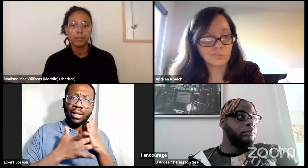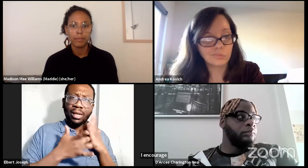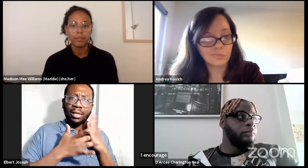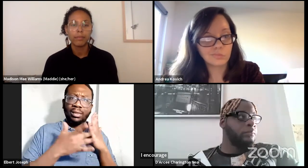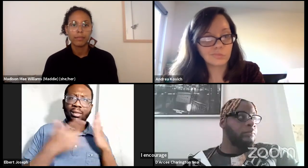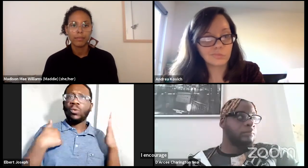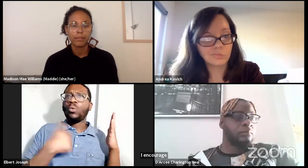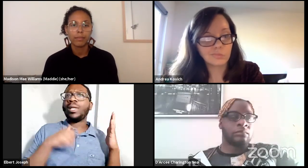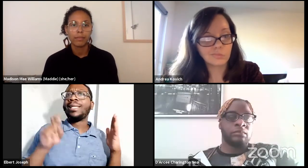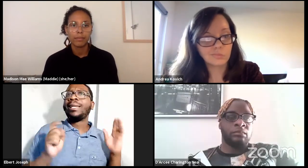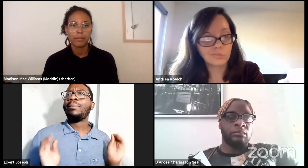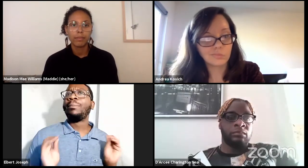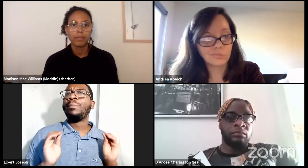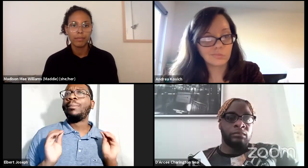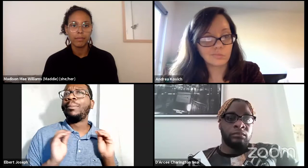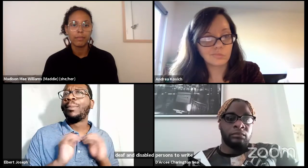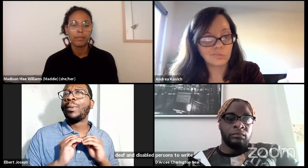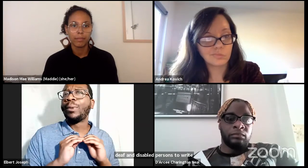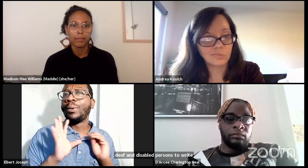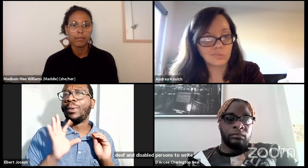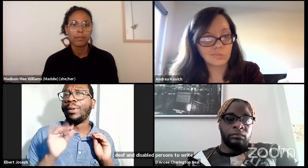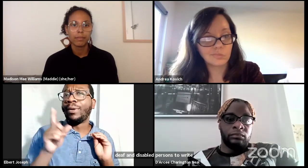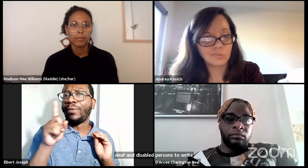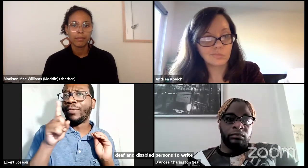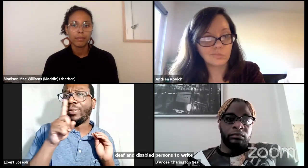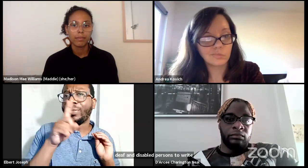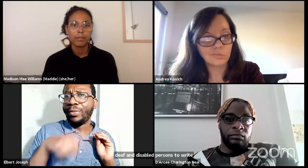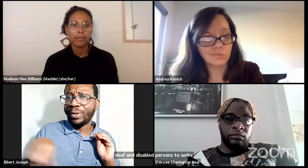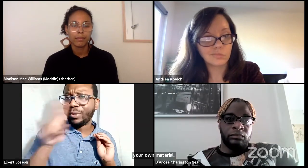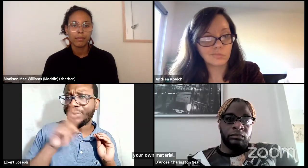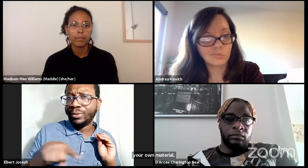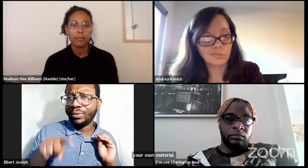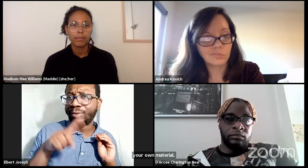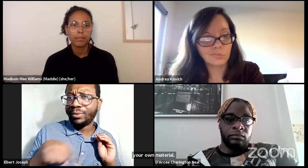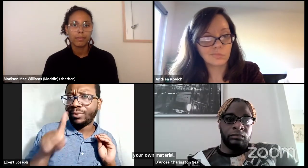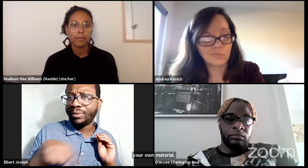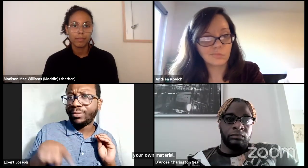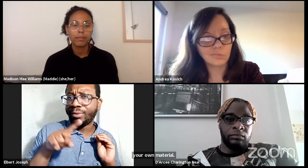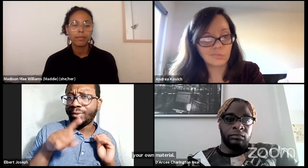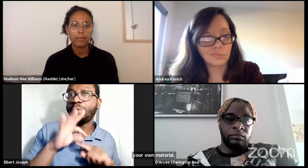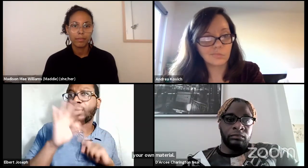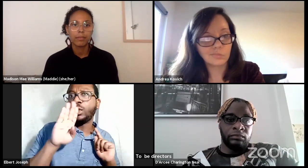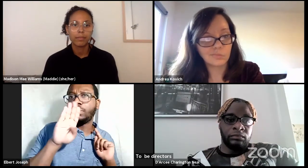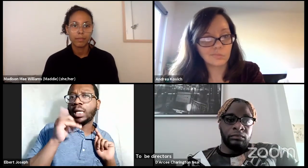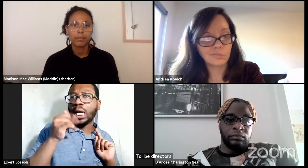to be directors, to be stage designers, lighting designers